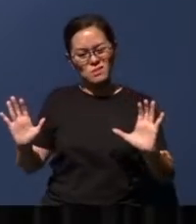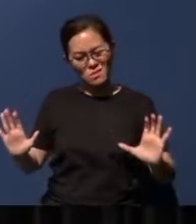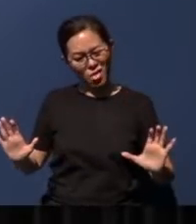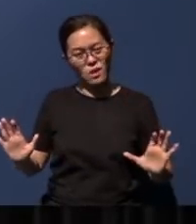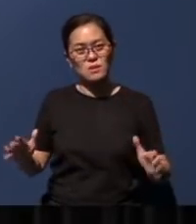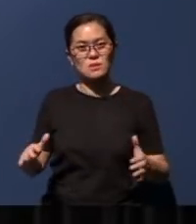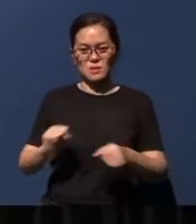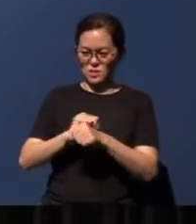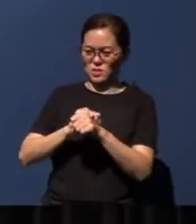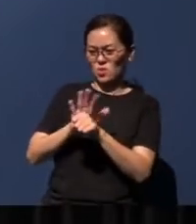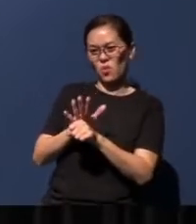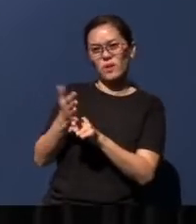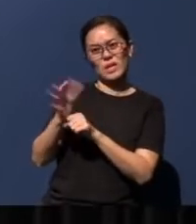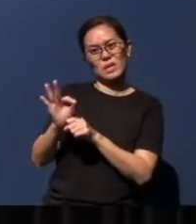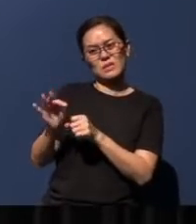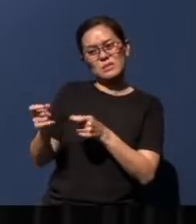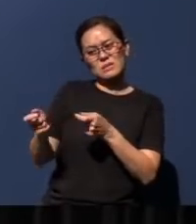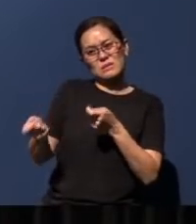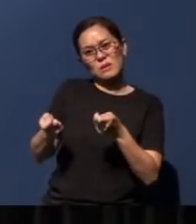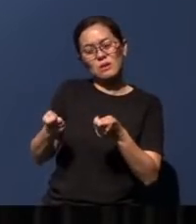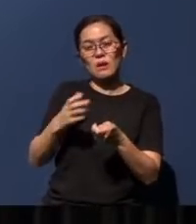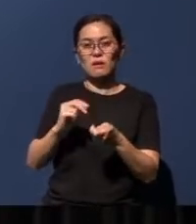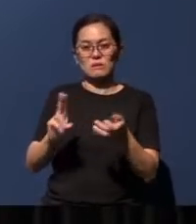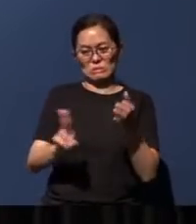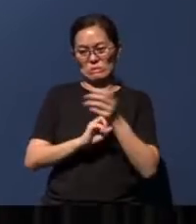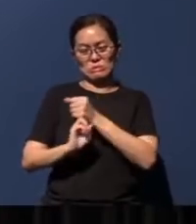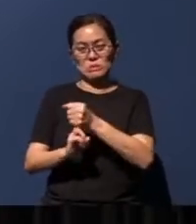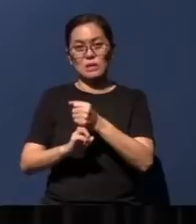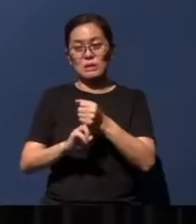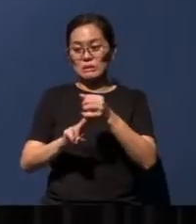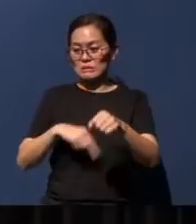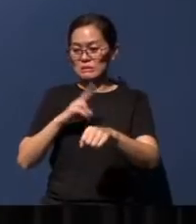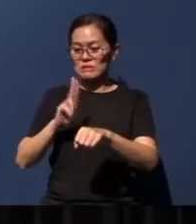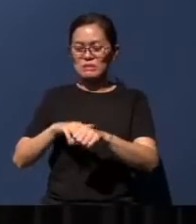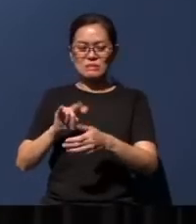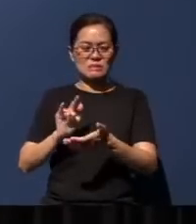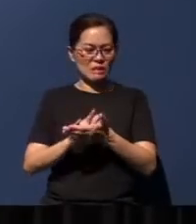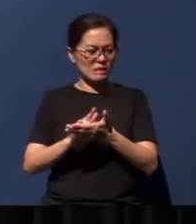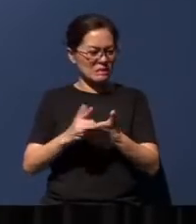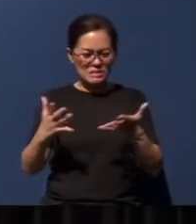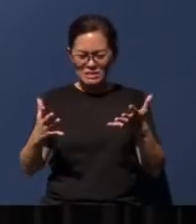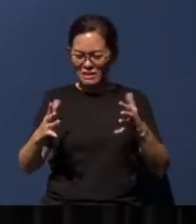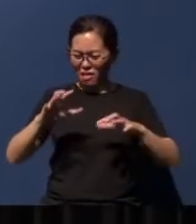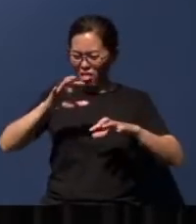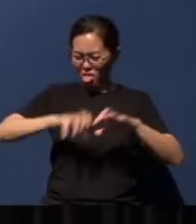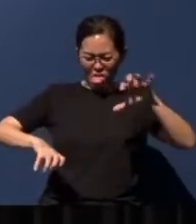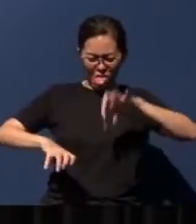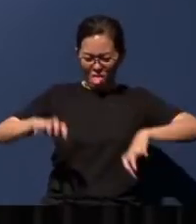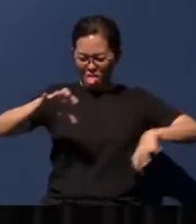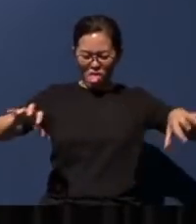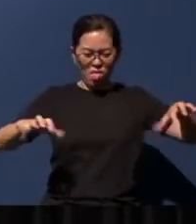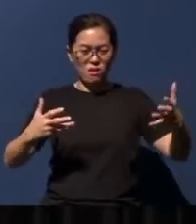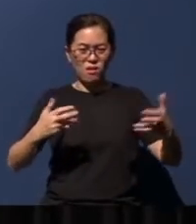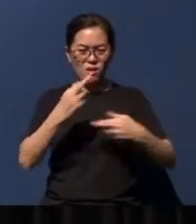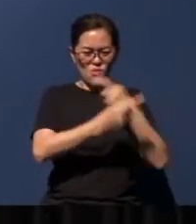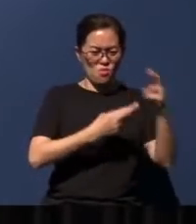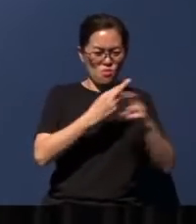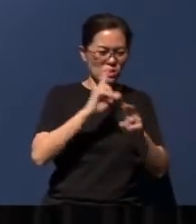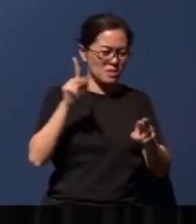control, I hope. And then, to unite a nation that is so torn apart by race, by politics,